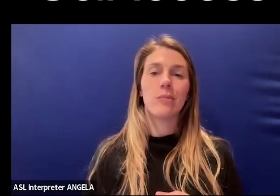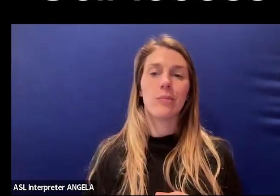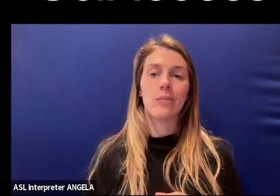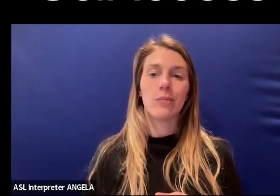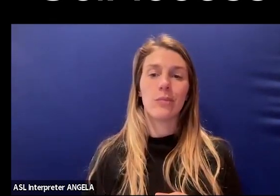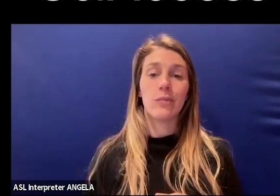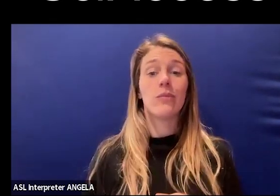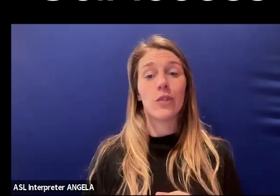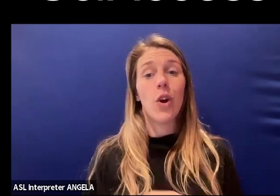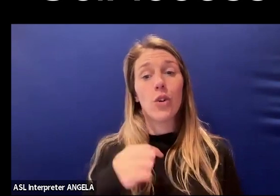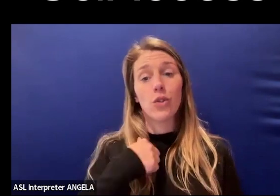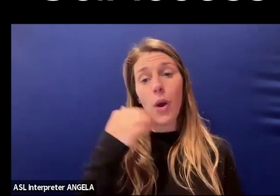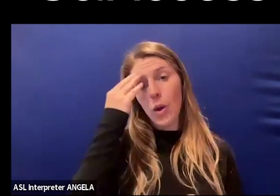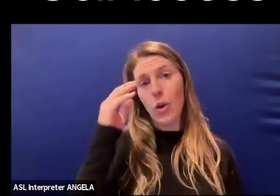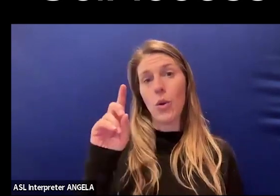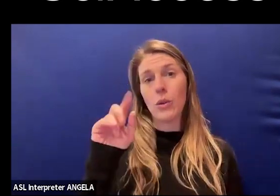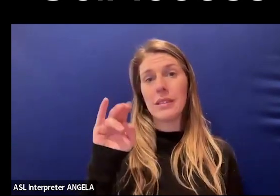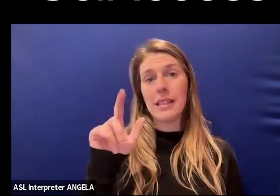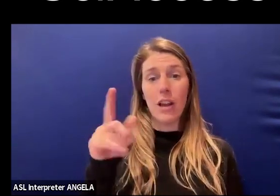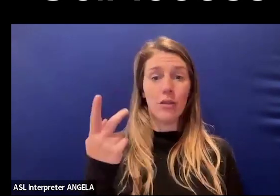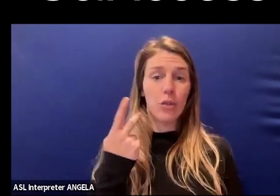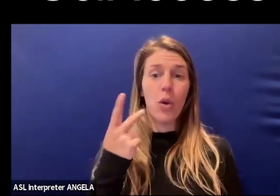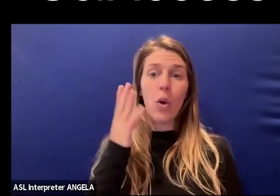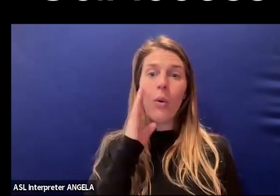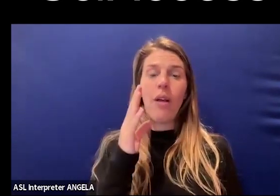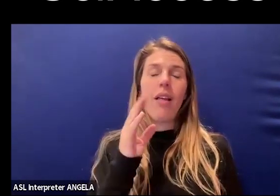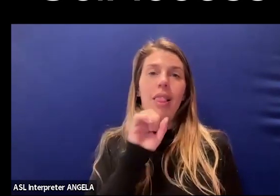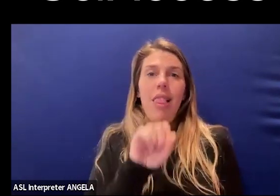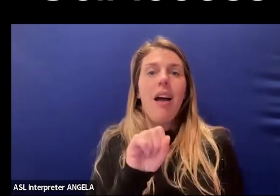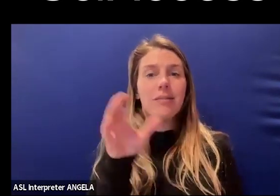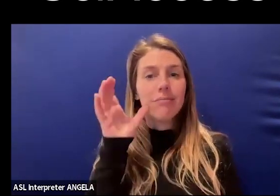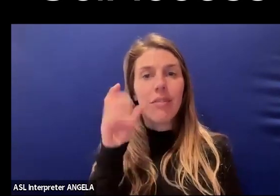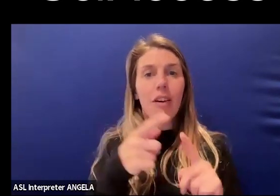With that, I know Daniel and I would love to hear from the audience